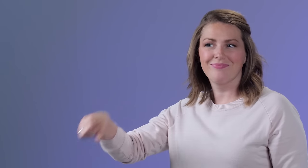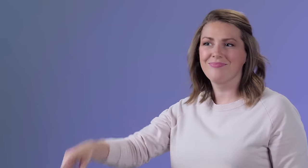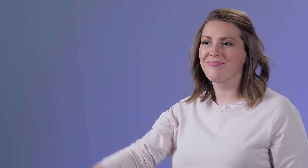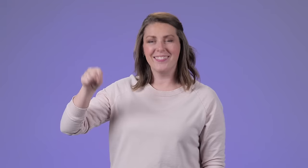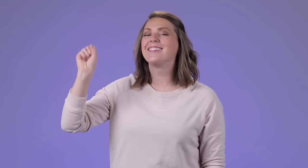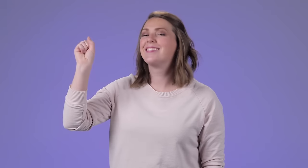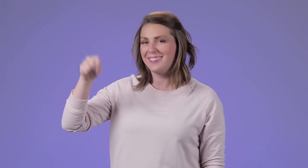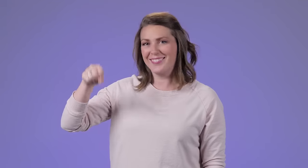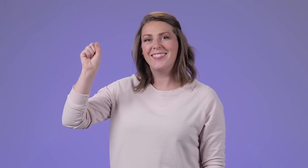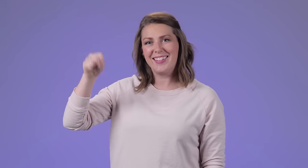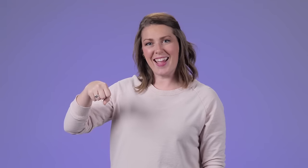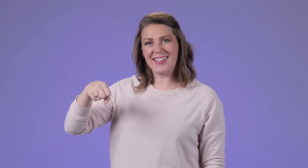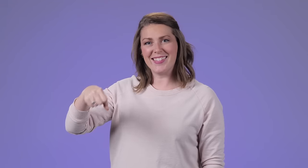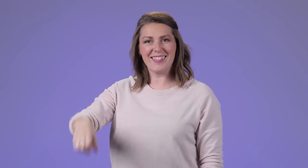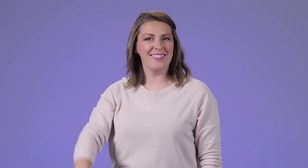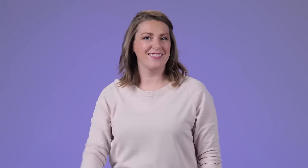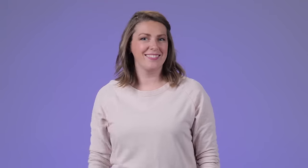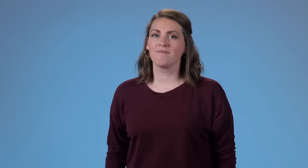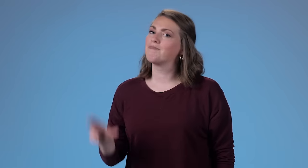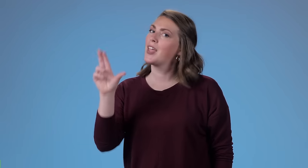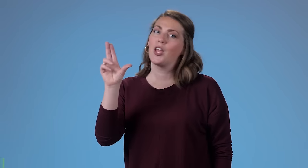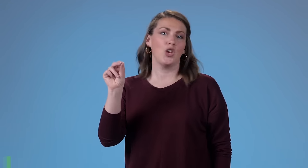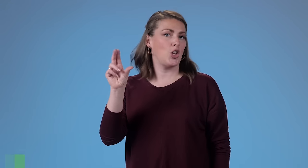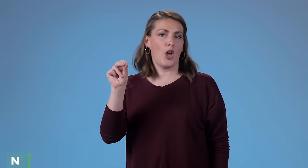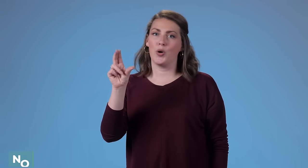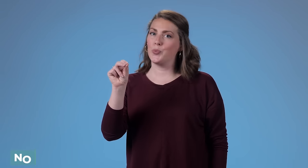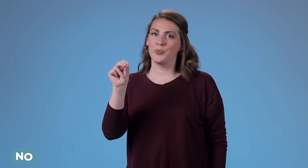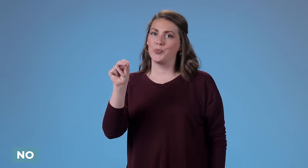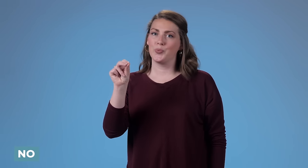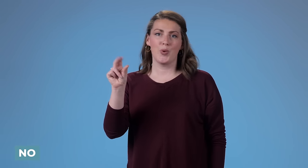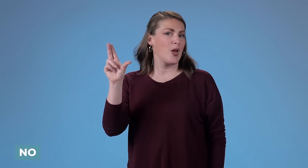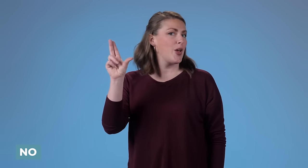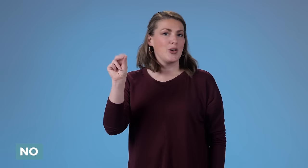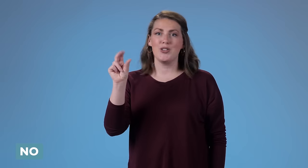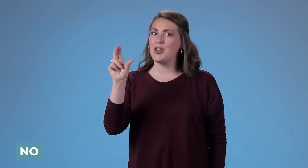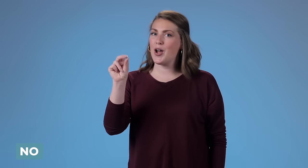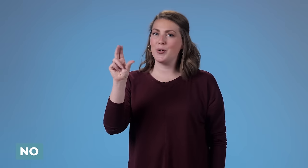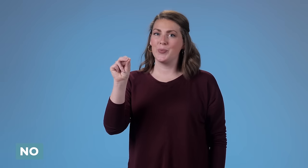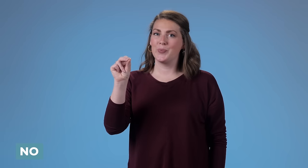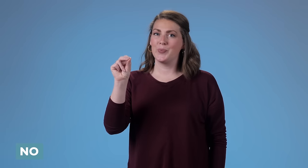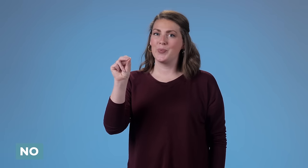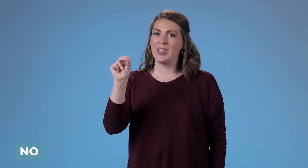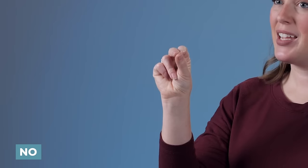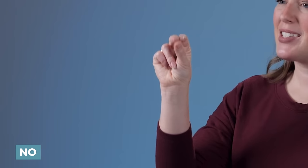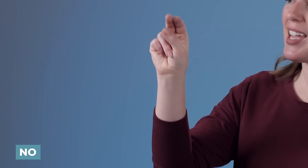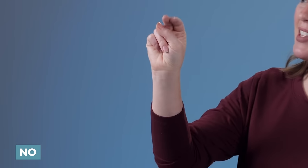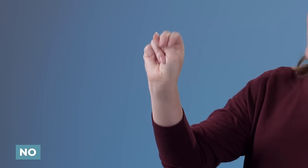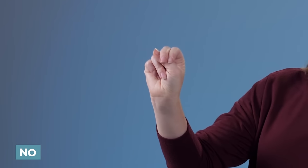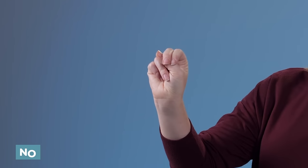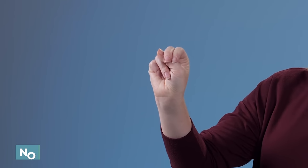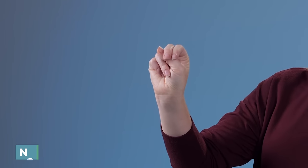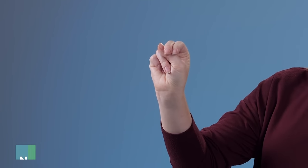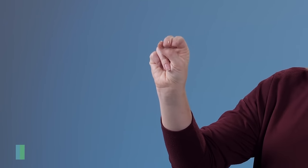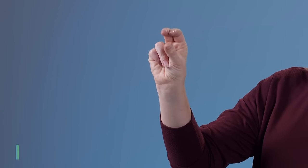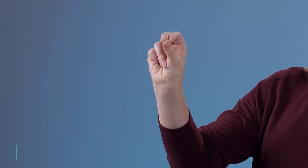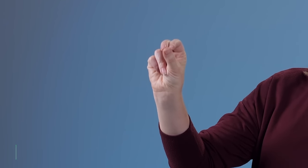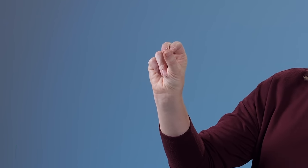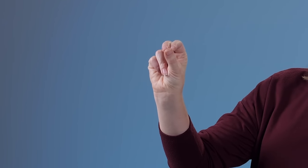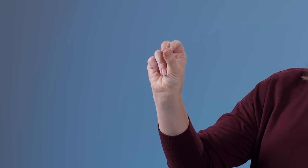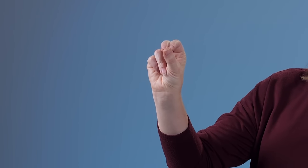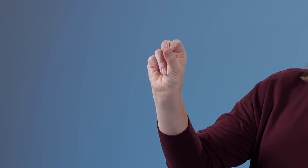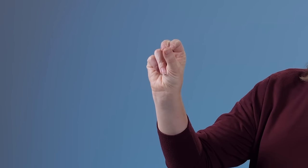'we or us' or you can index to somebody wherever they are, or if you want to set them up meaning